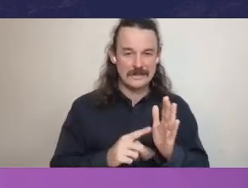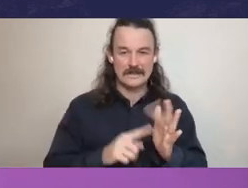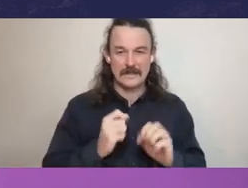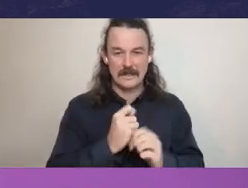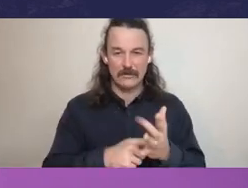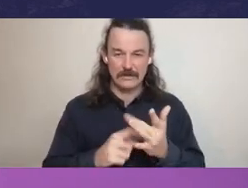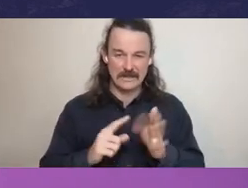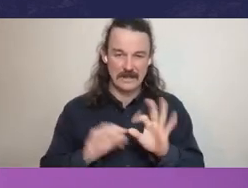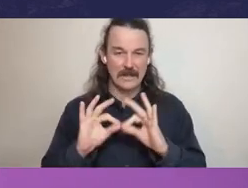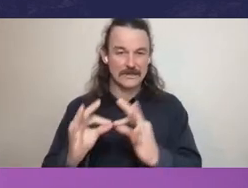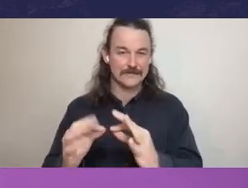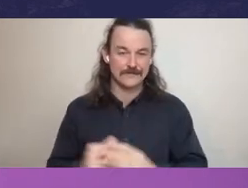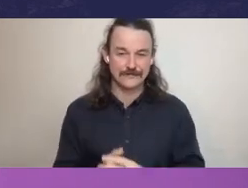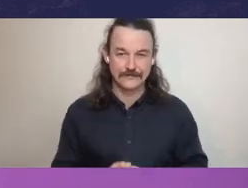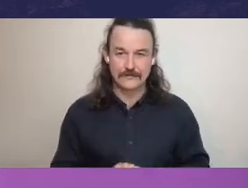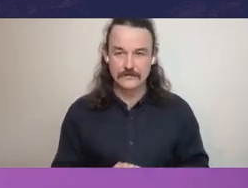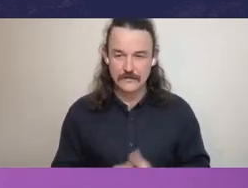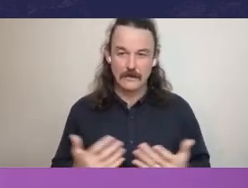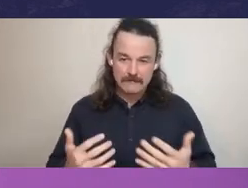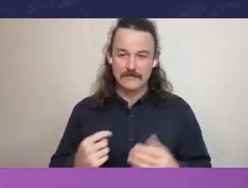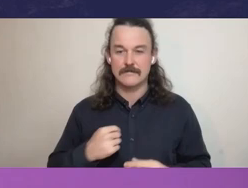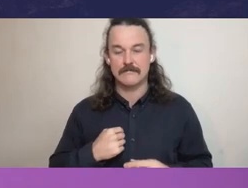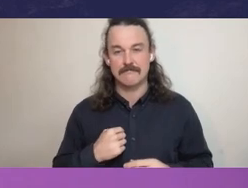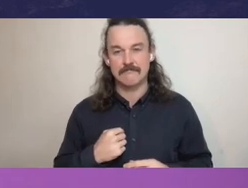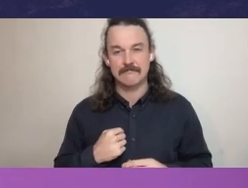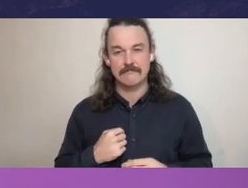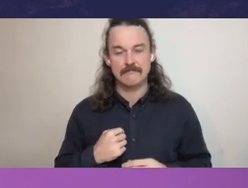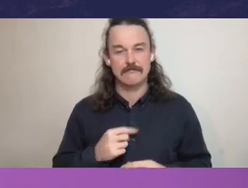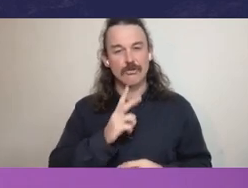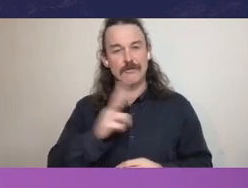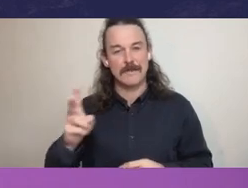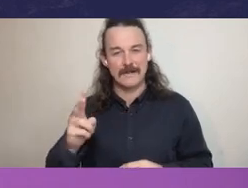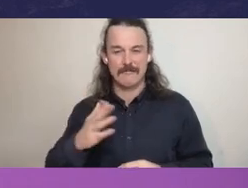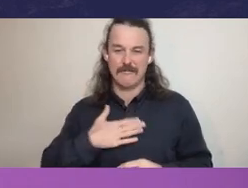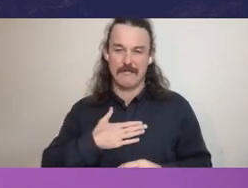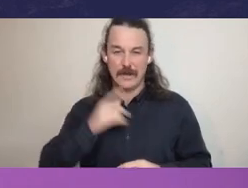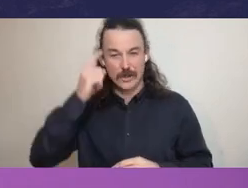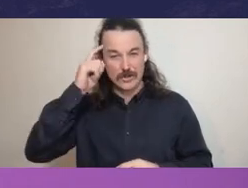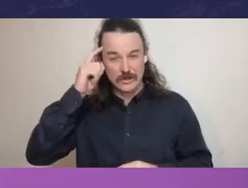repeating my concern that the rise of soft corruption is the inevitable result